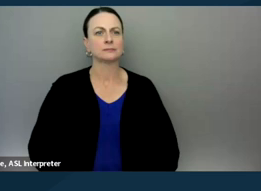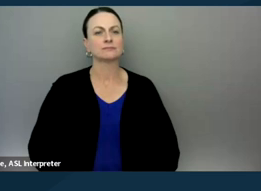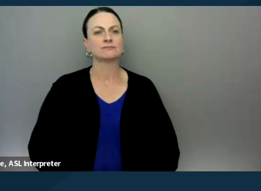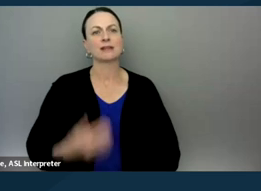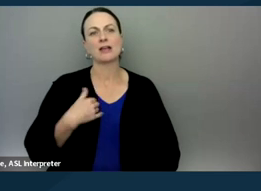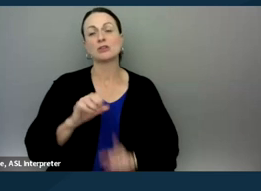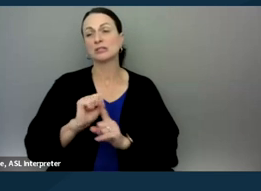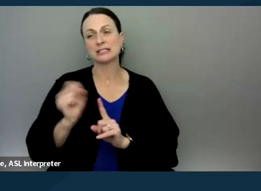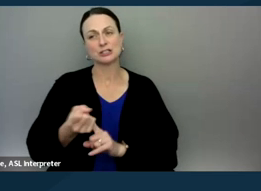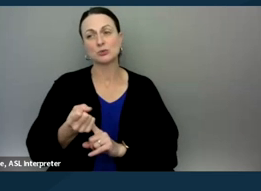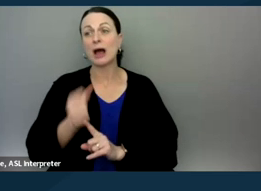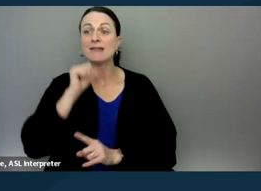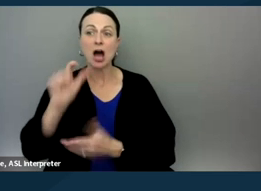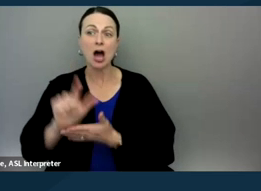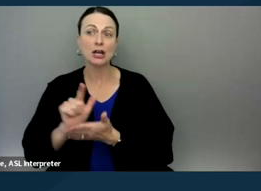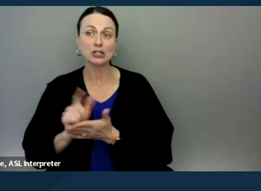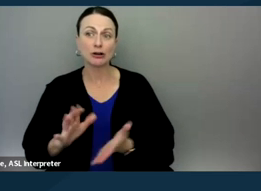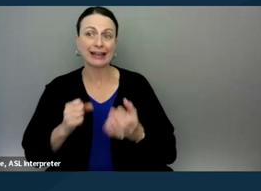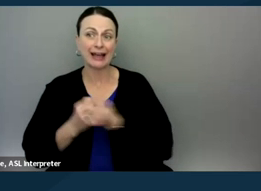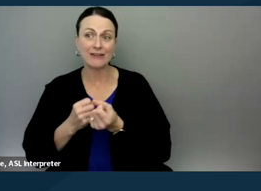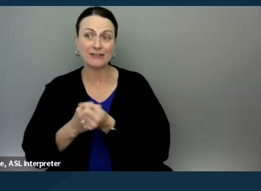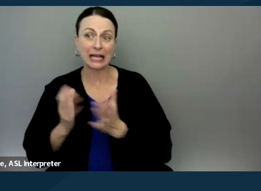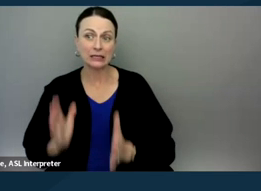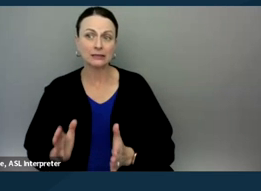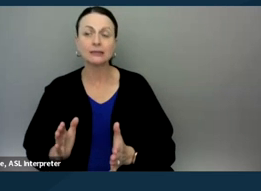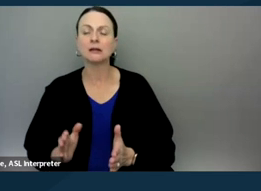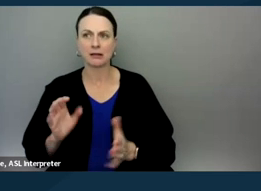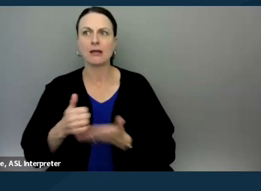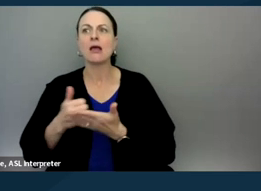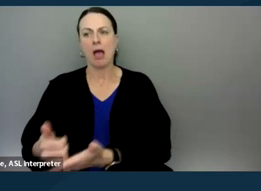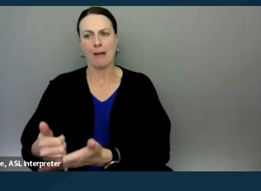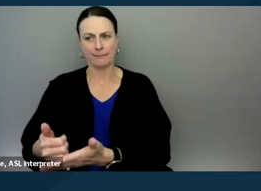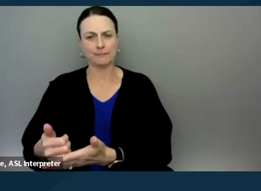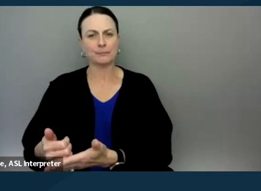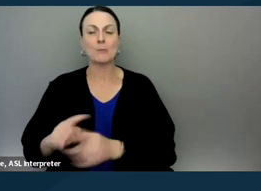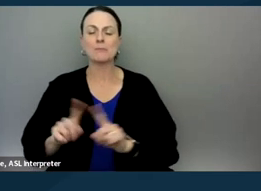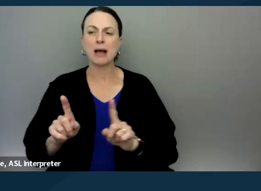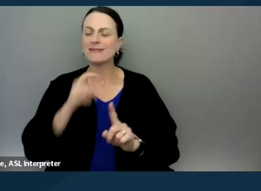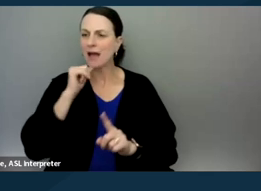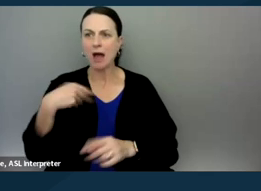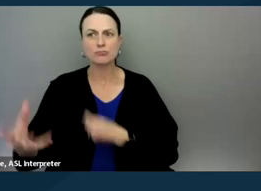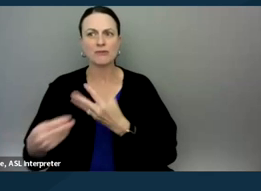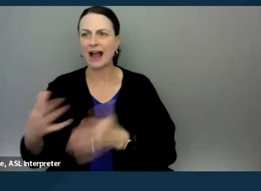a non-attorney advocate can help without providing legal advice